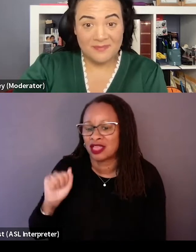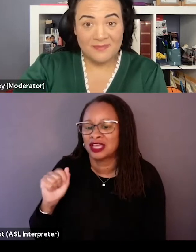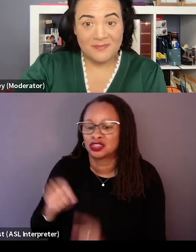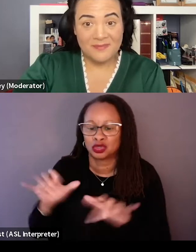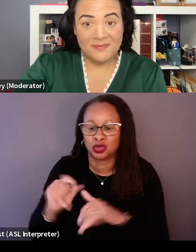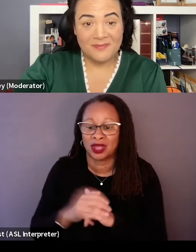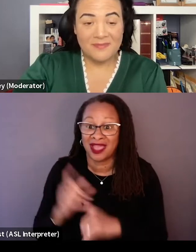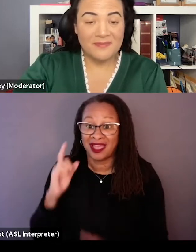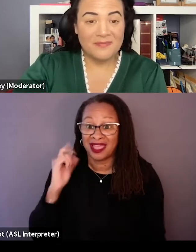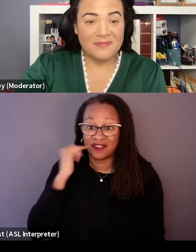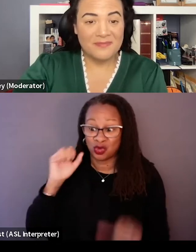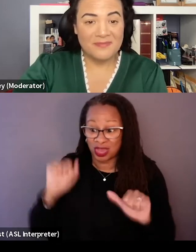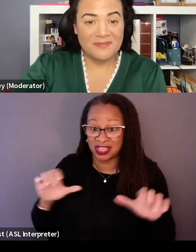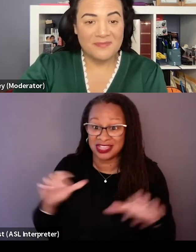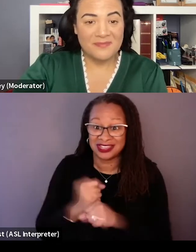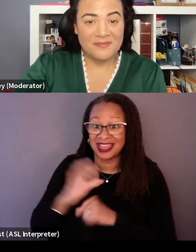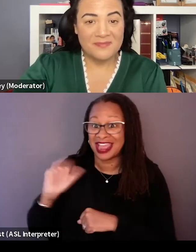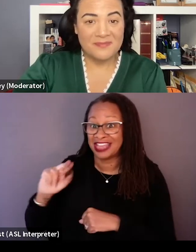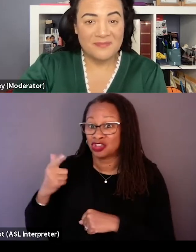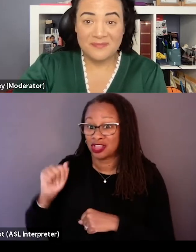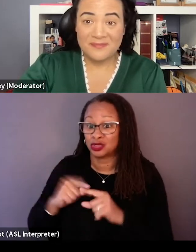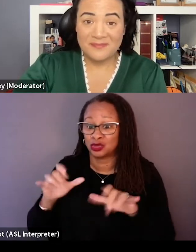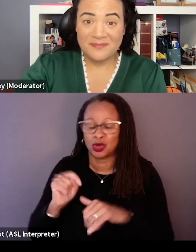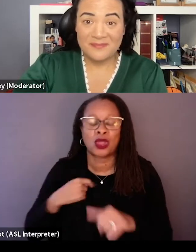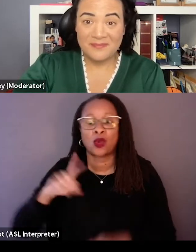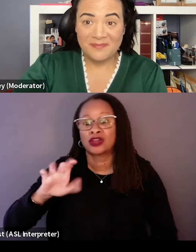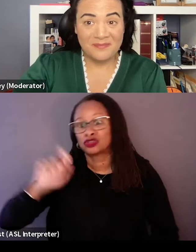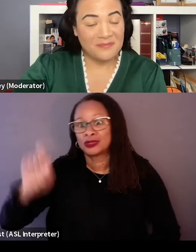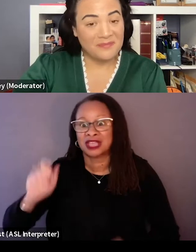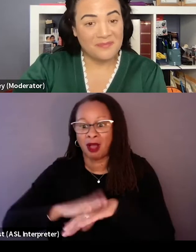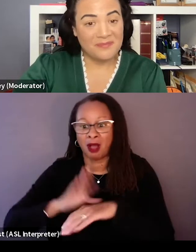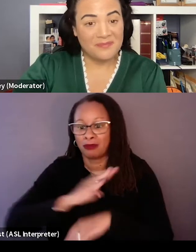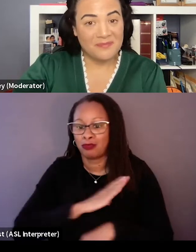If you can get Angela to do it, we are 100% on board." And just reached out to her team